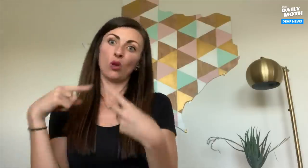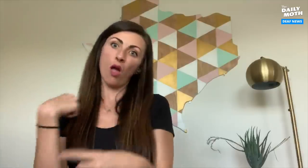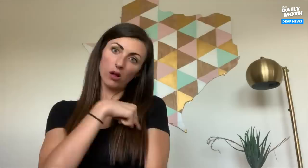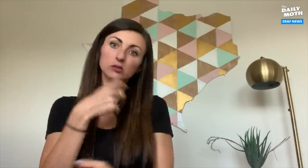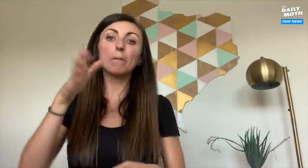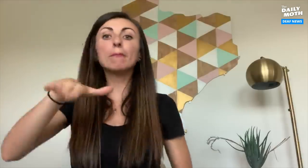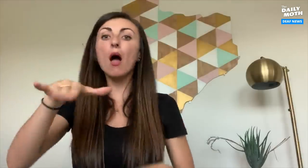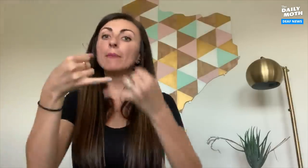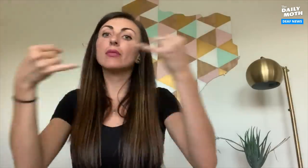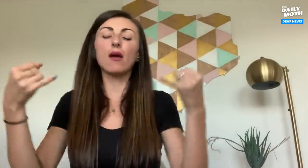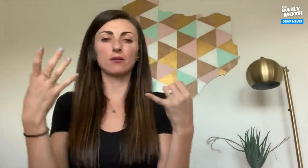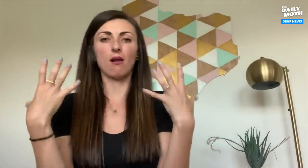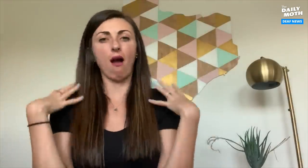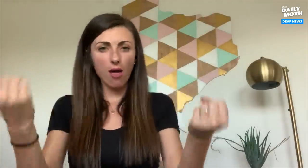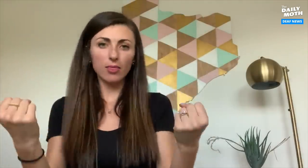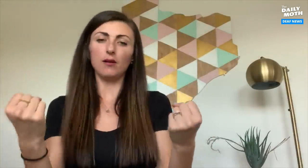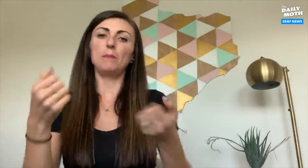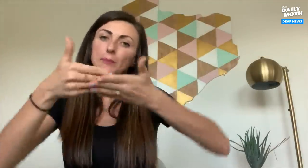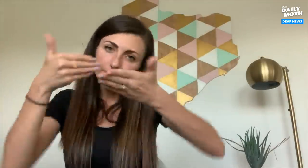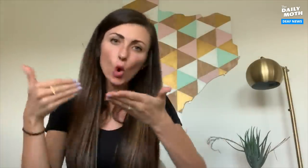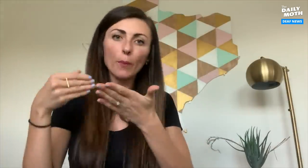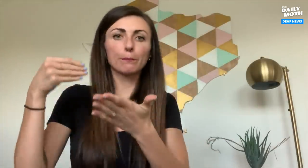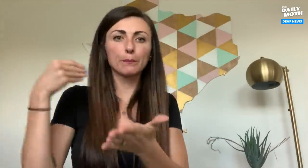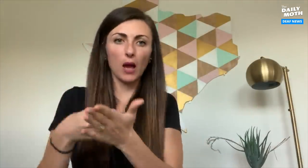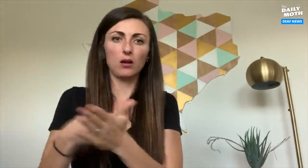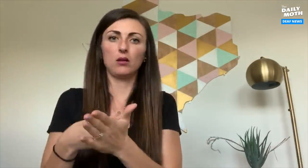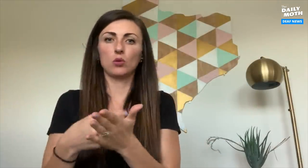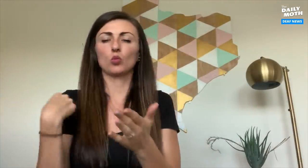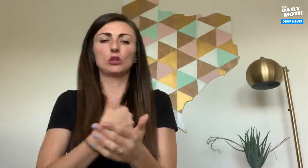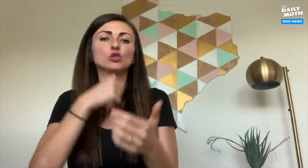To us, the bottom line is health before money.